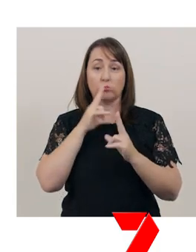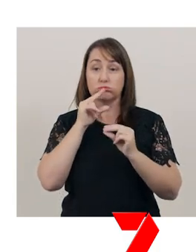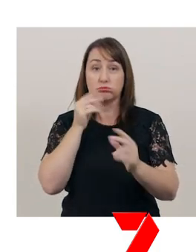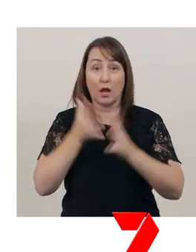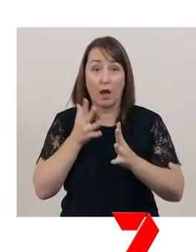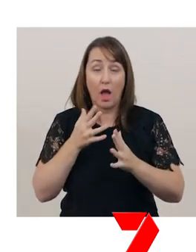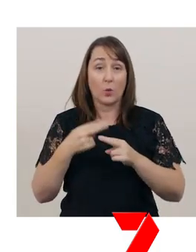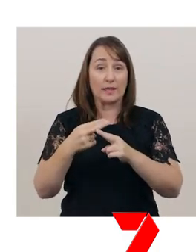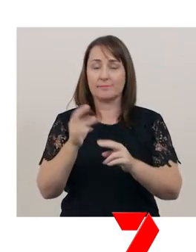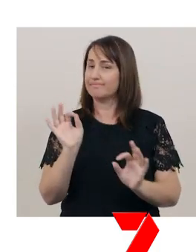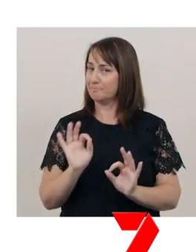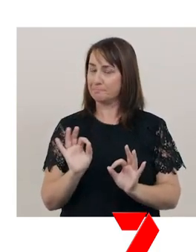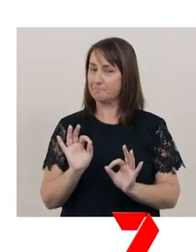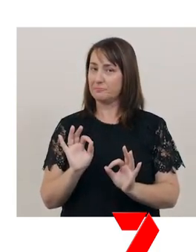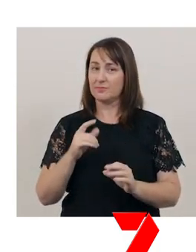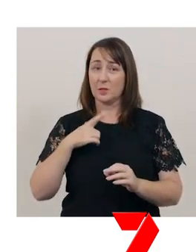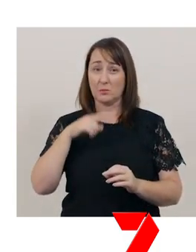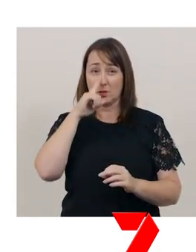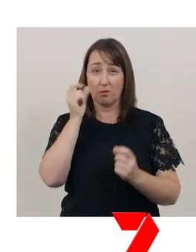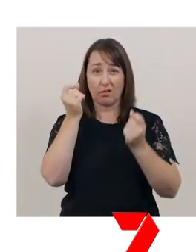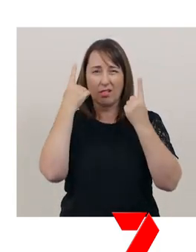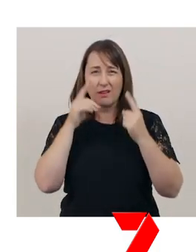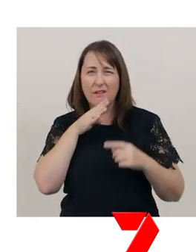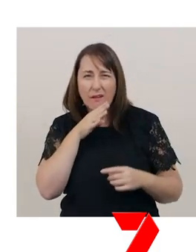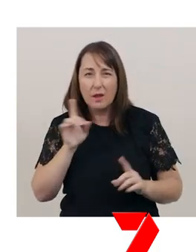otherwise, nobody will understand what you are saying.